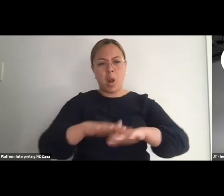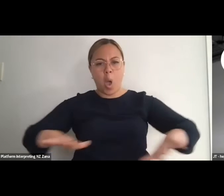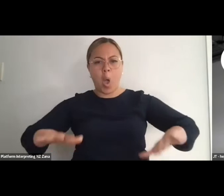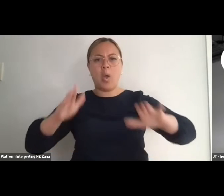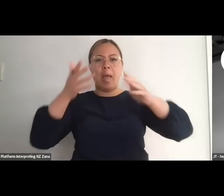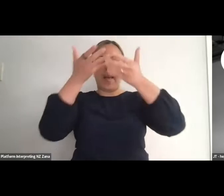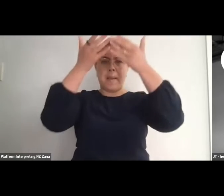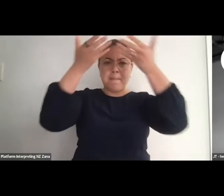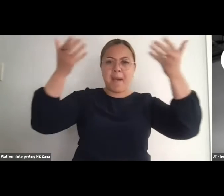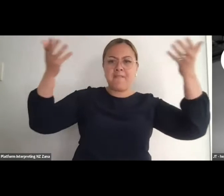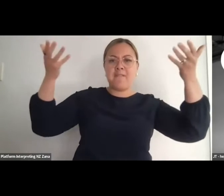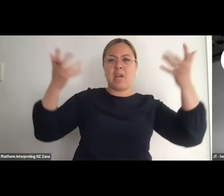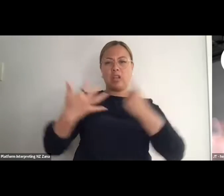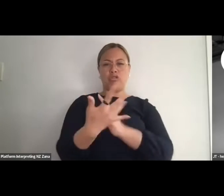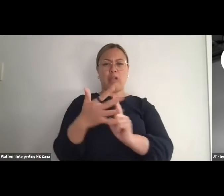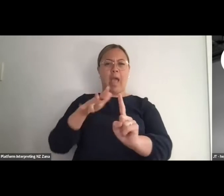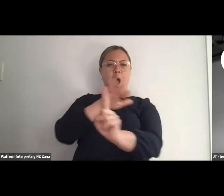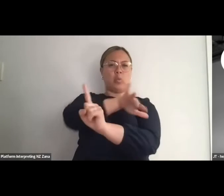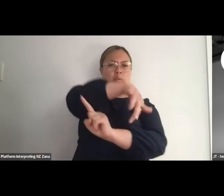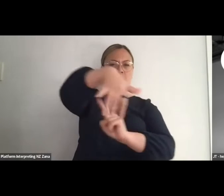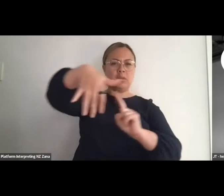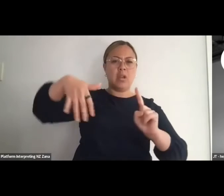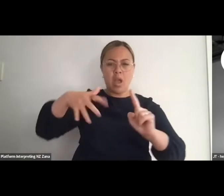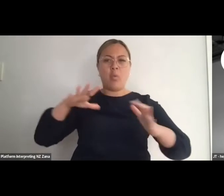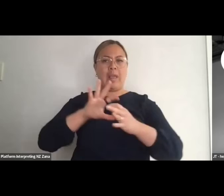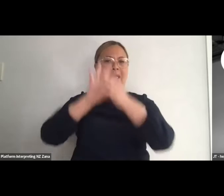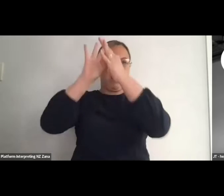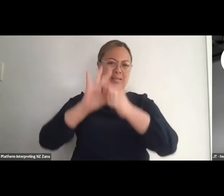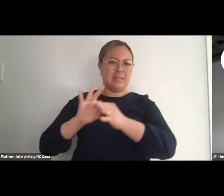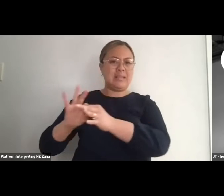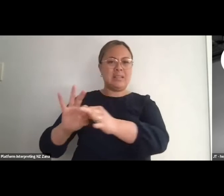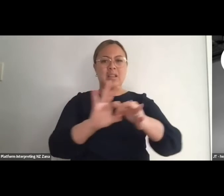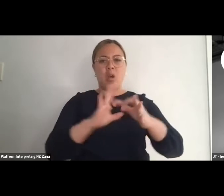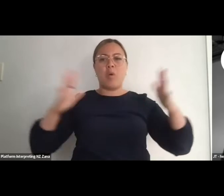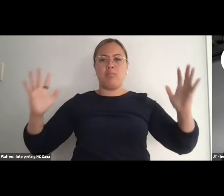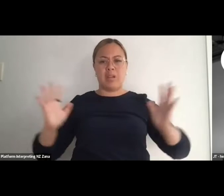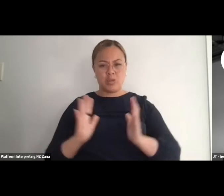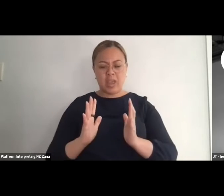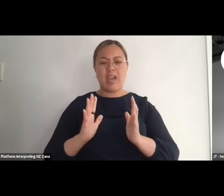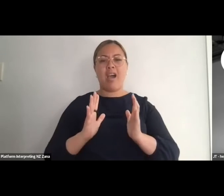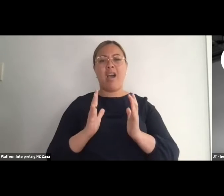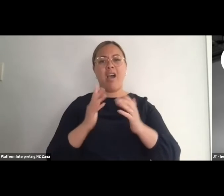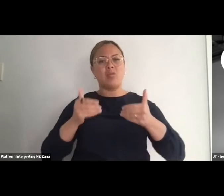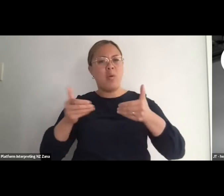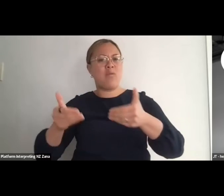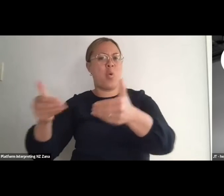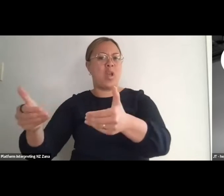allied, forward as one. Kia ora tātou, enjoy this kōrerorero, I know I will.